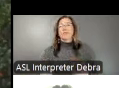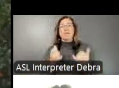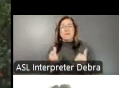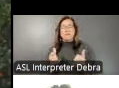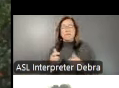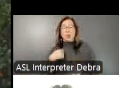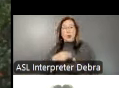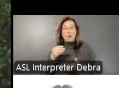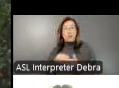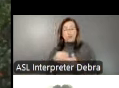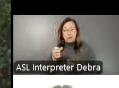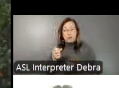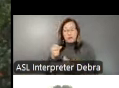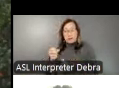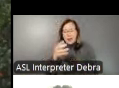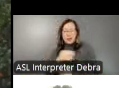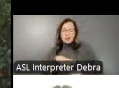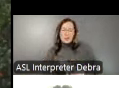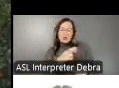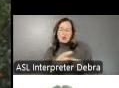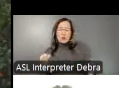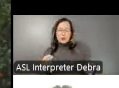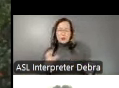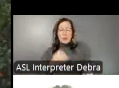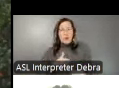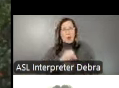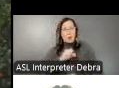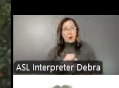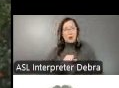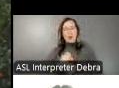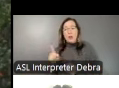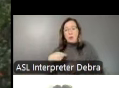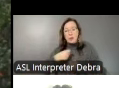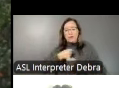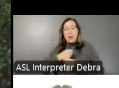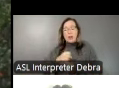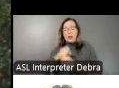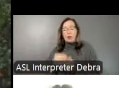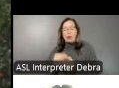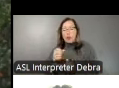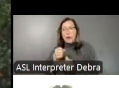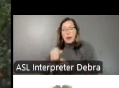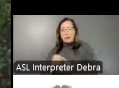and as a national resource. Through our work as a grantmaker, convener, connector, catalyst, we help